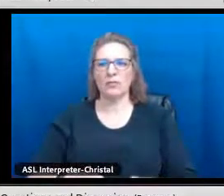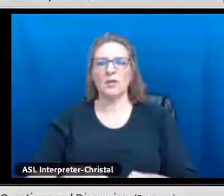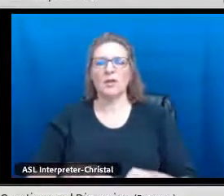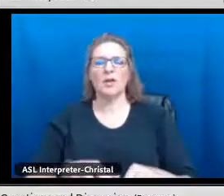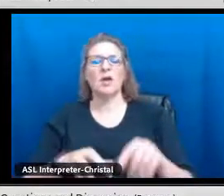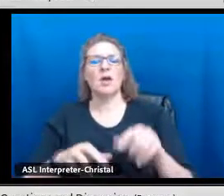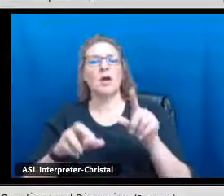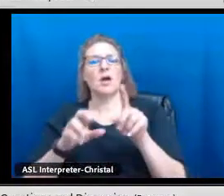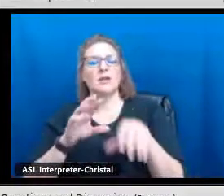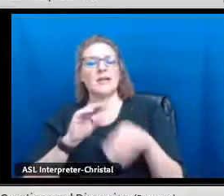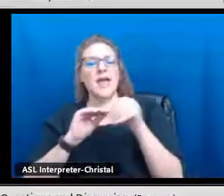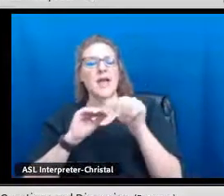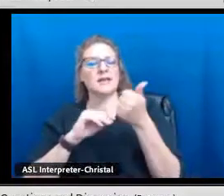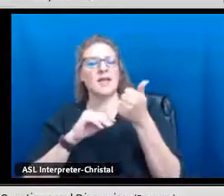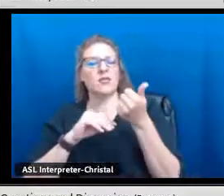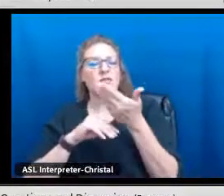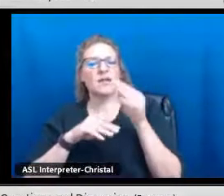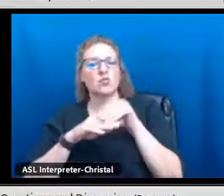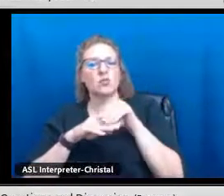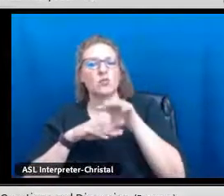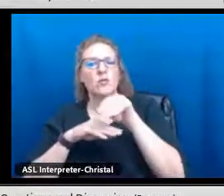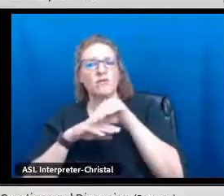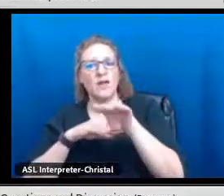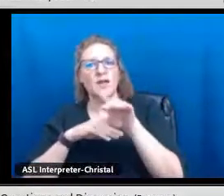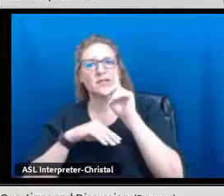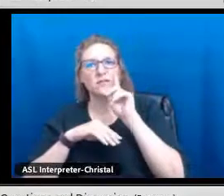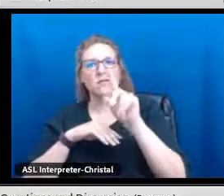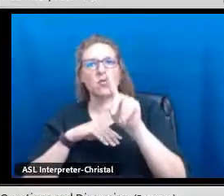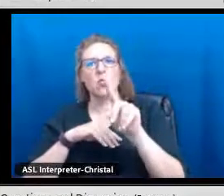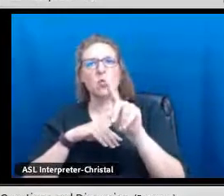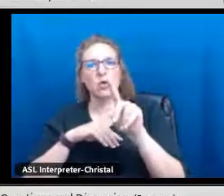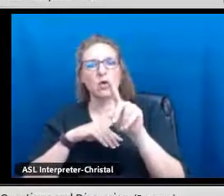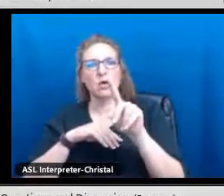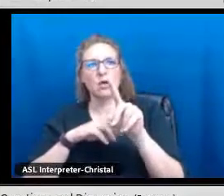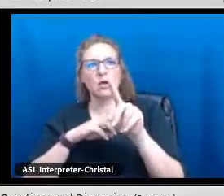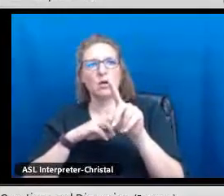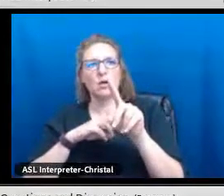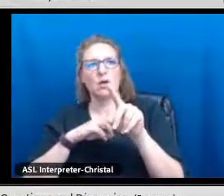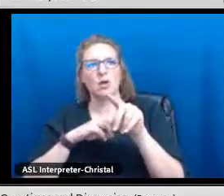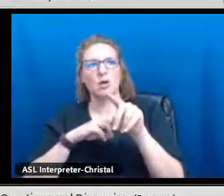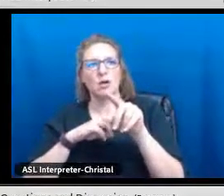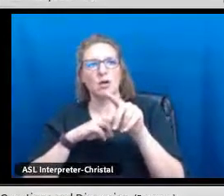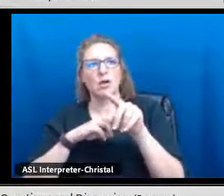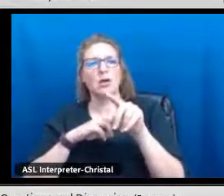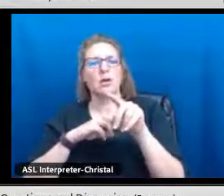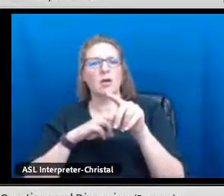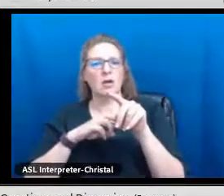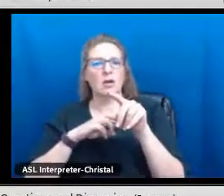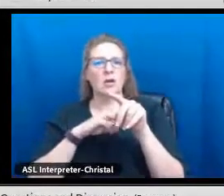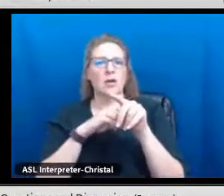Also to add another advice, for the state seal of biliteracy-bilingualism implementation.